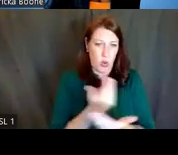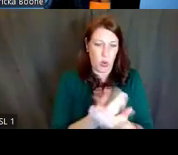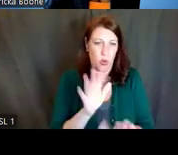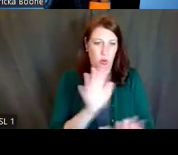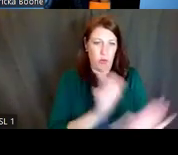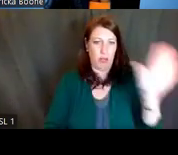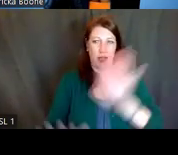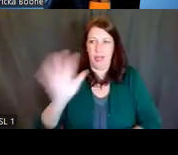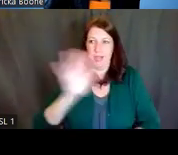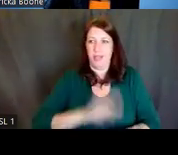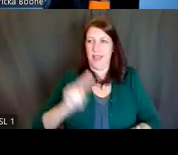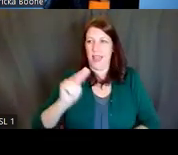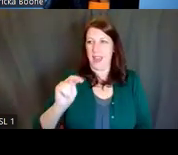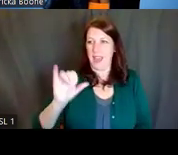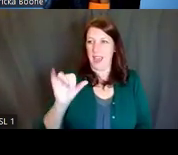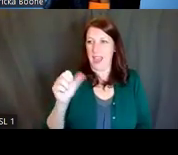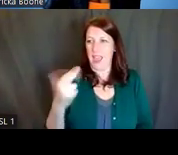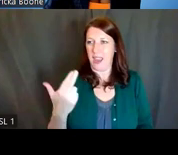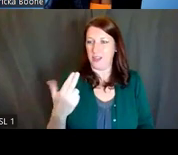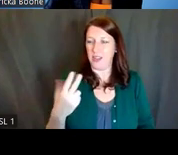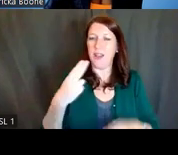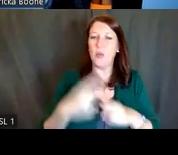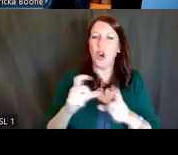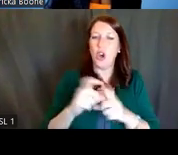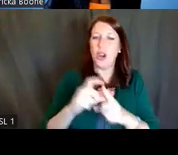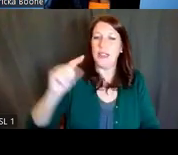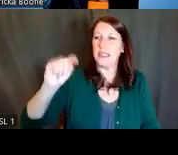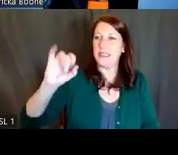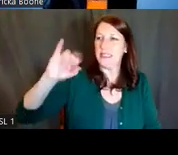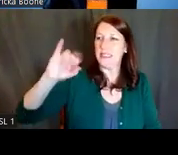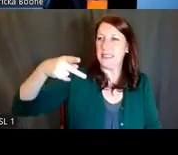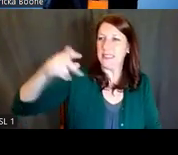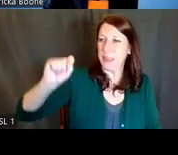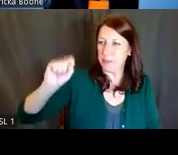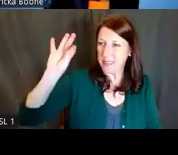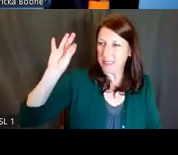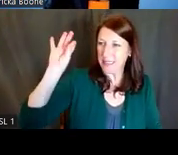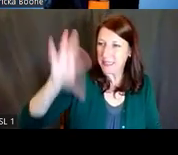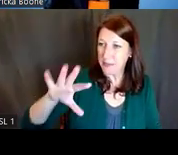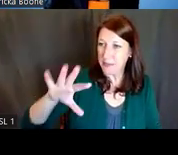I mention the word "tips" here, and I want to highlight that any information in orange